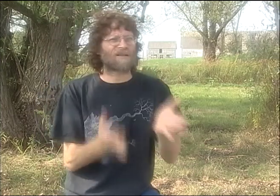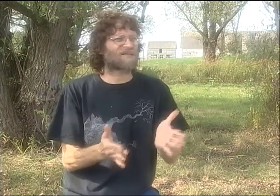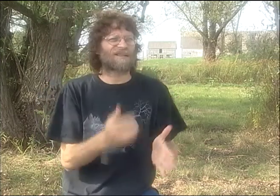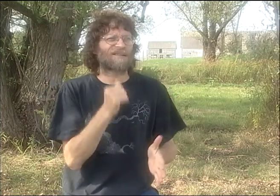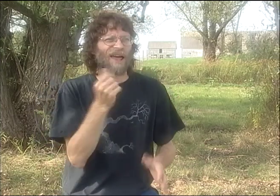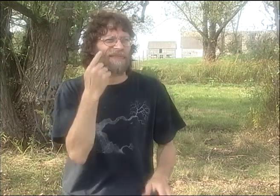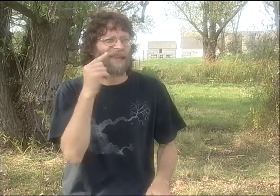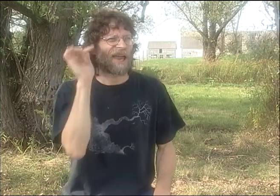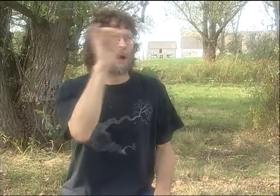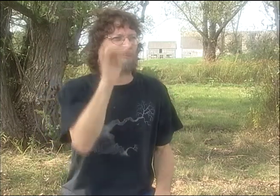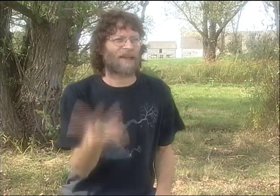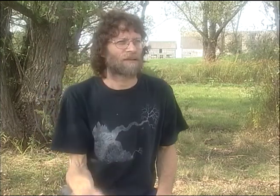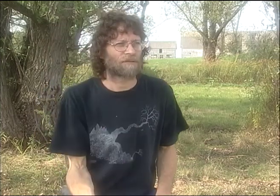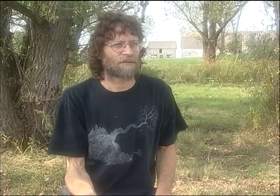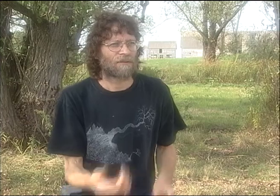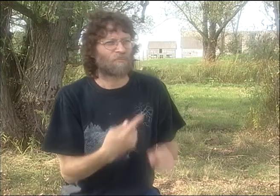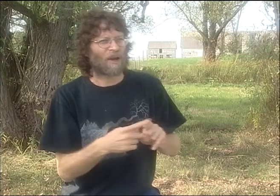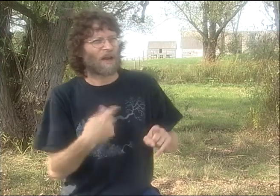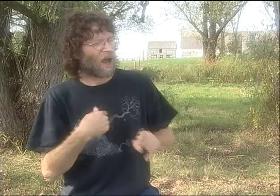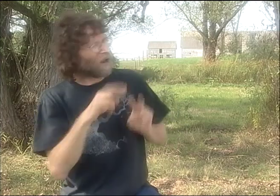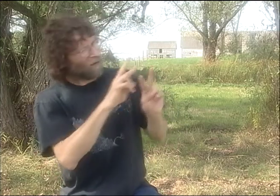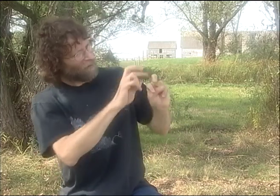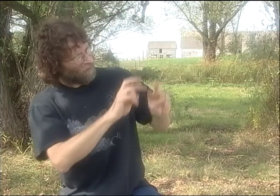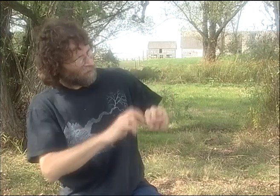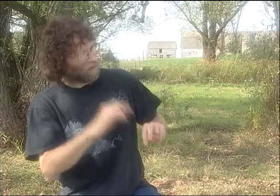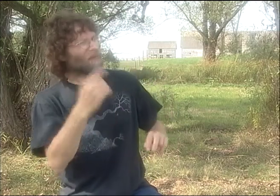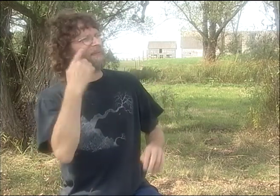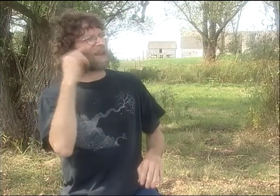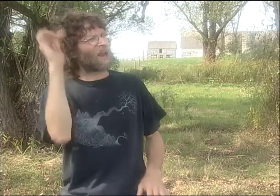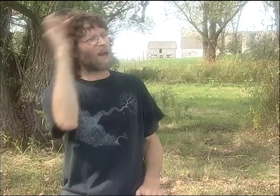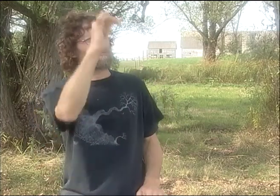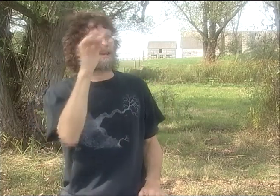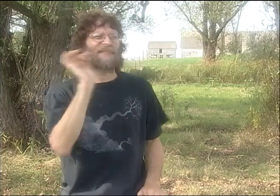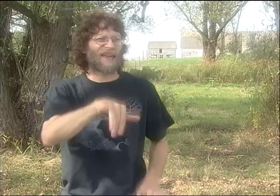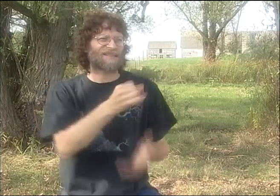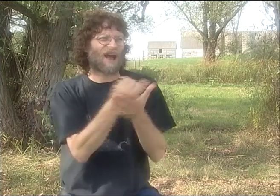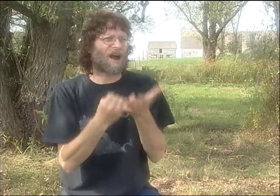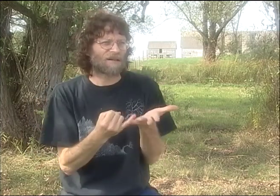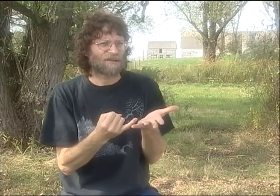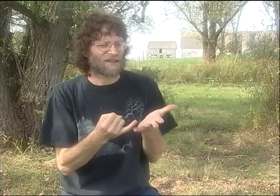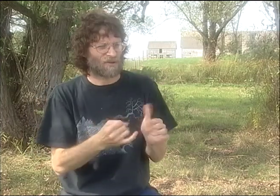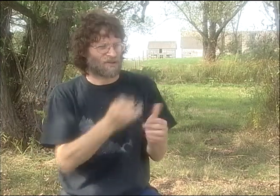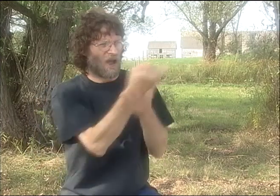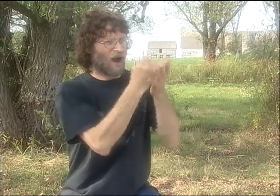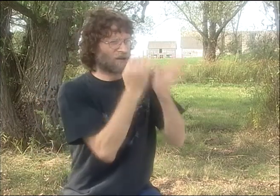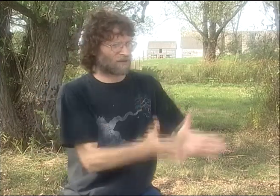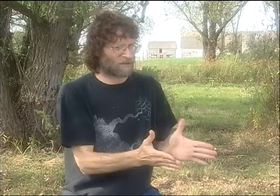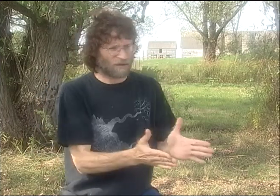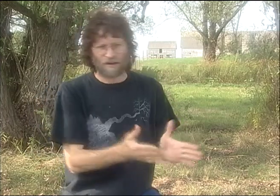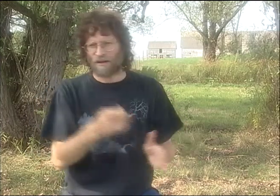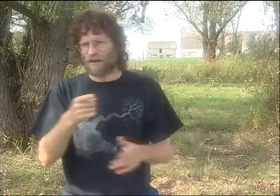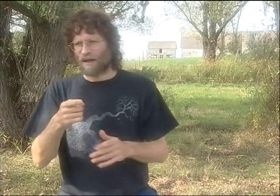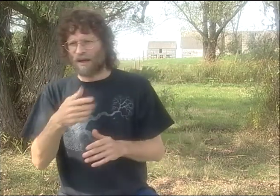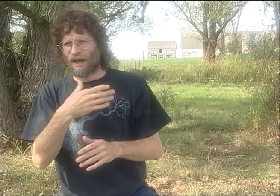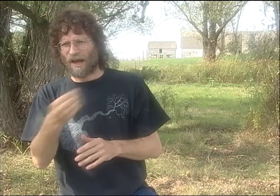OR MAYBE THEY LOOK AT THE PAINTING AND THEY SAY, "OH, THERE'S AN AIRPLANE." THE ARTIST DIDN'T HAVE AN AIRPLANE IN THEIR MIND AT ALL.